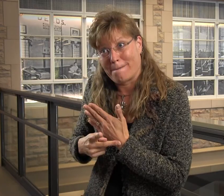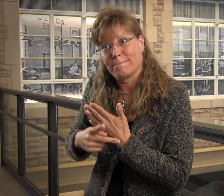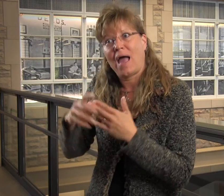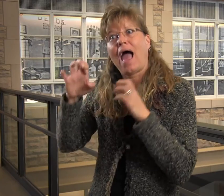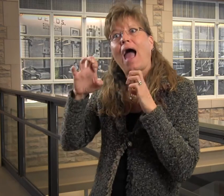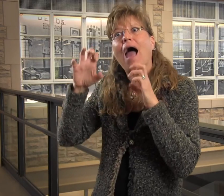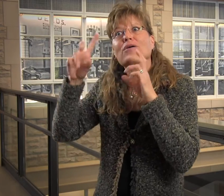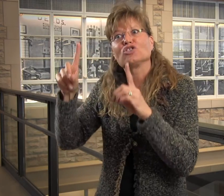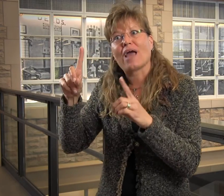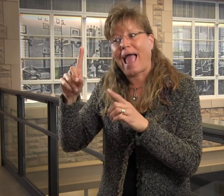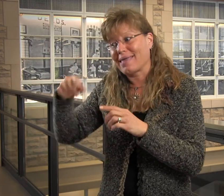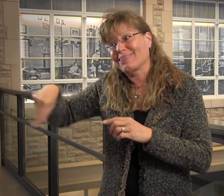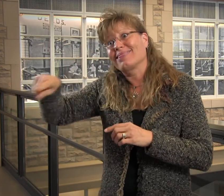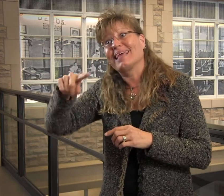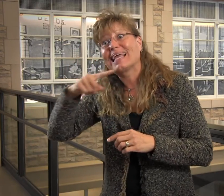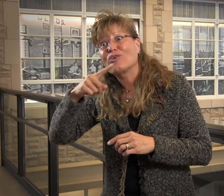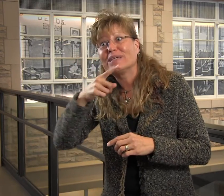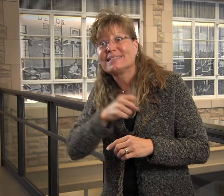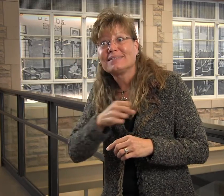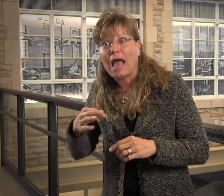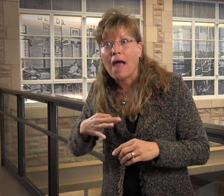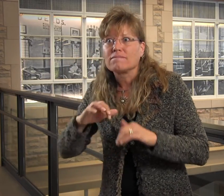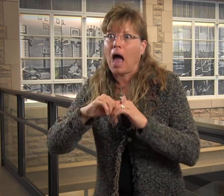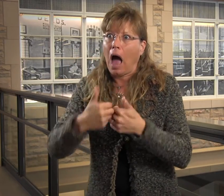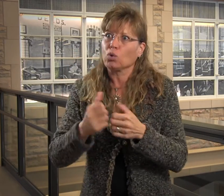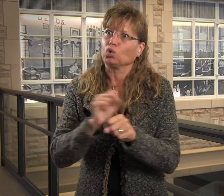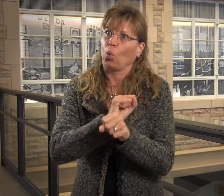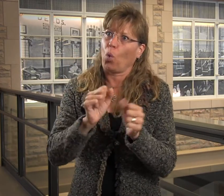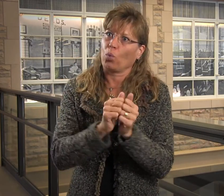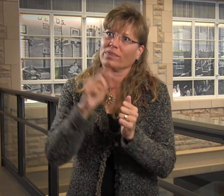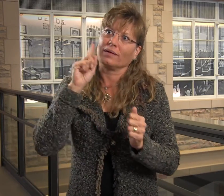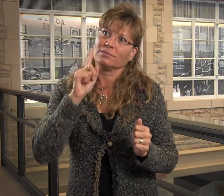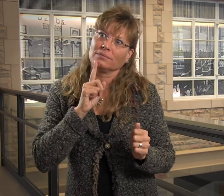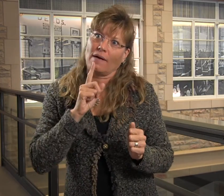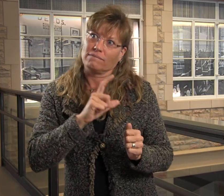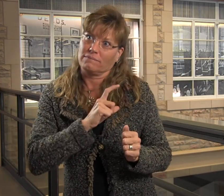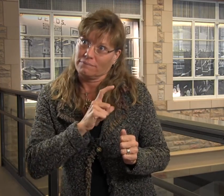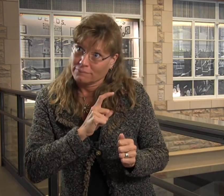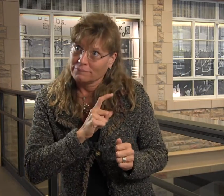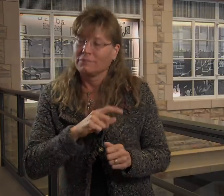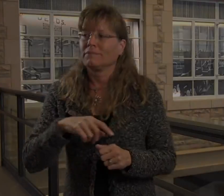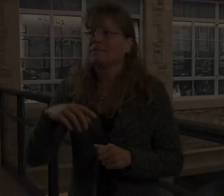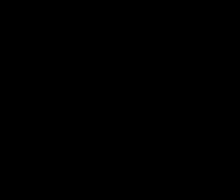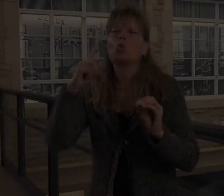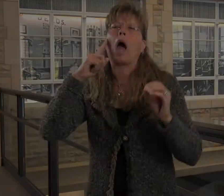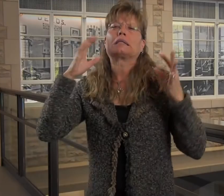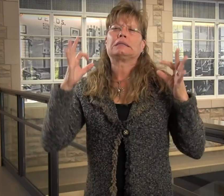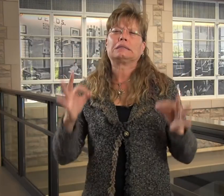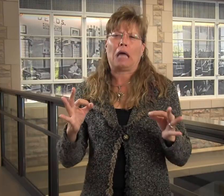I was able to implement that program and educate the staff, who were hearing, on how to work with security officer, who was Deaf.